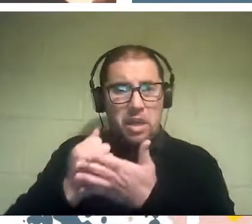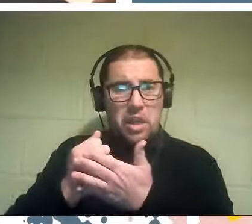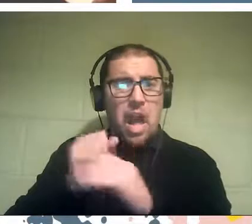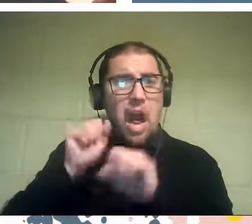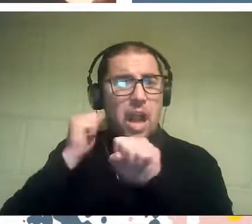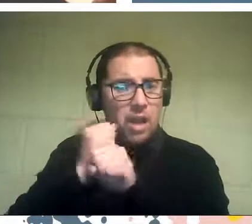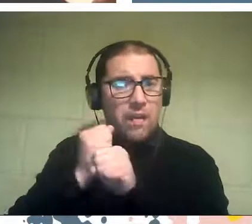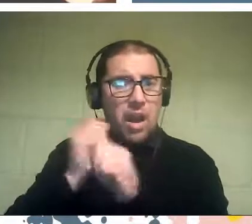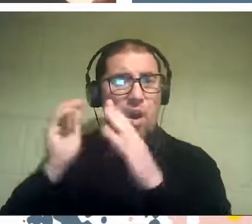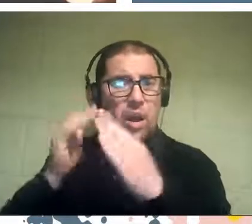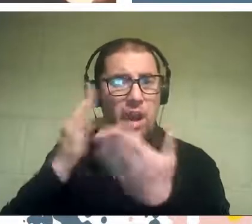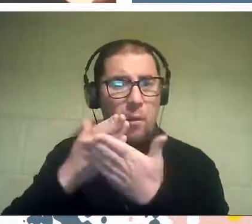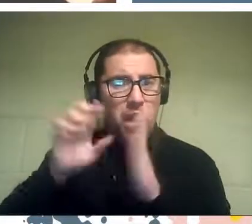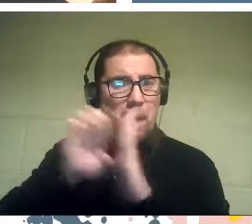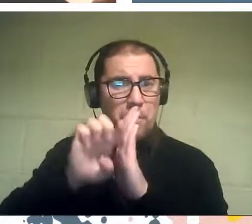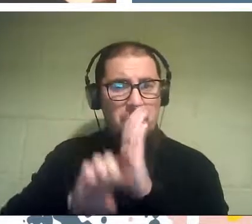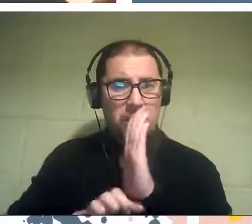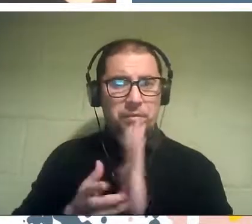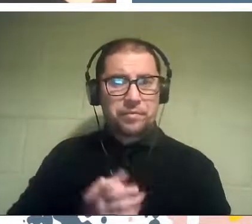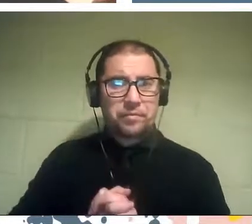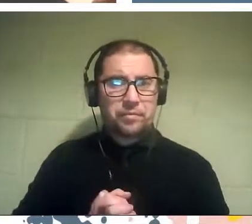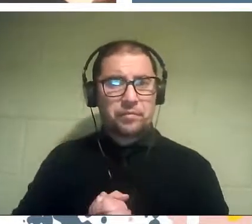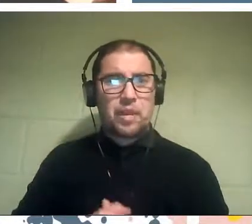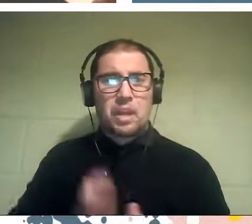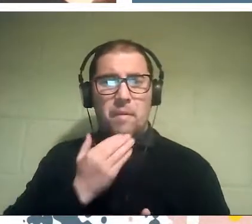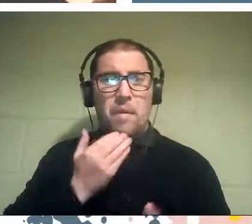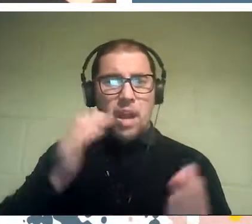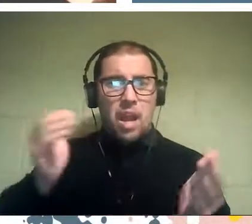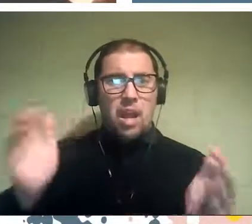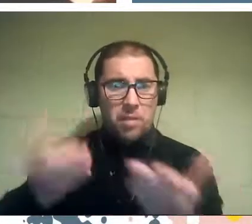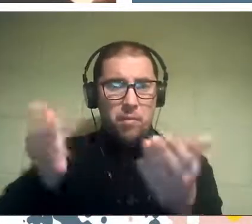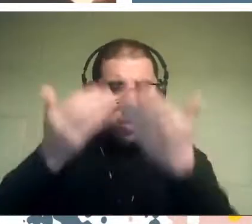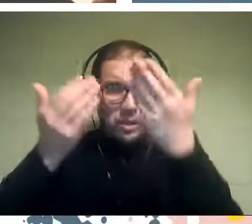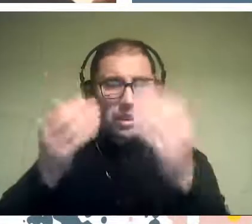with these projects and to promote this initiative,